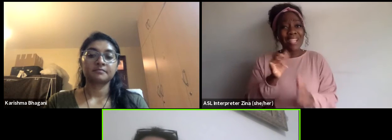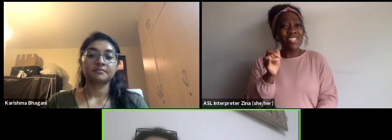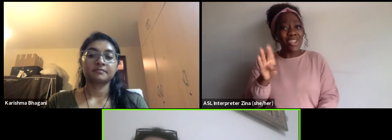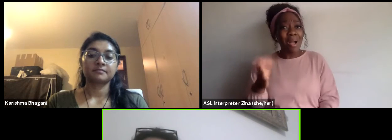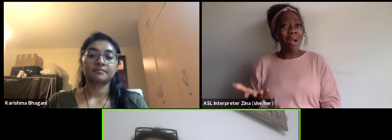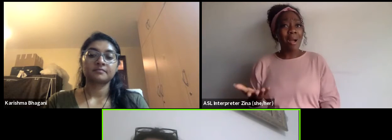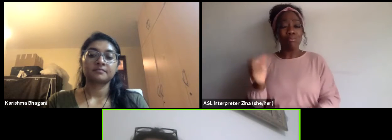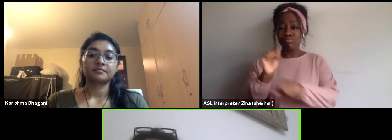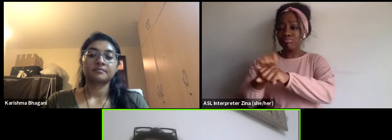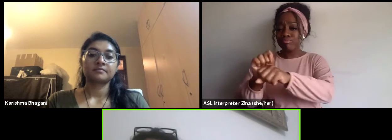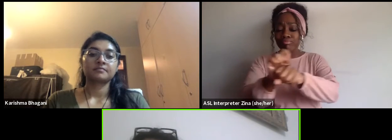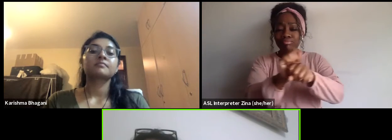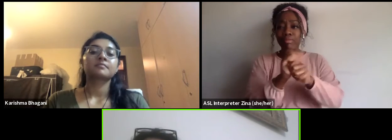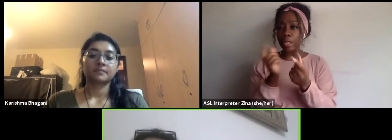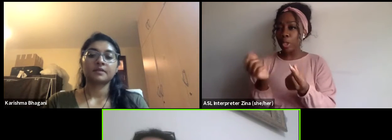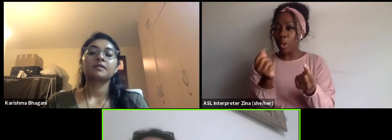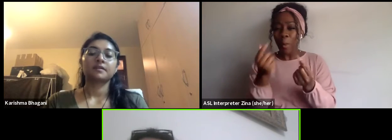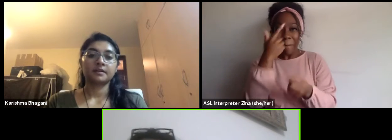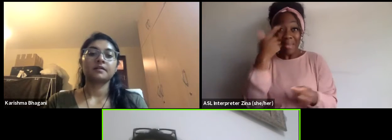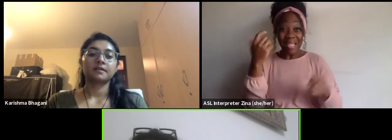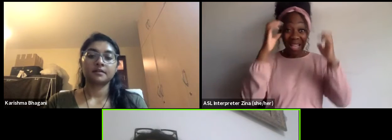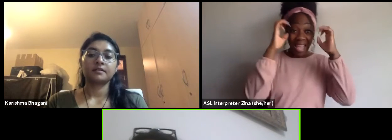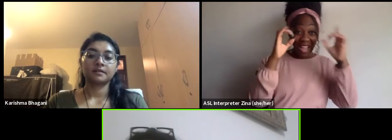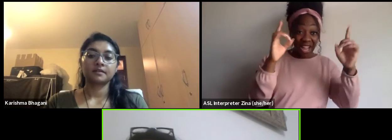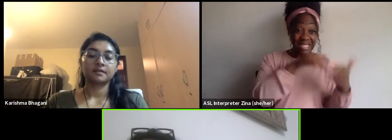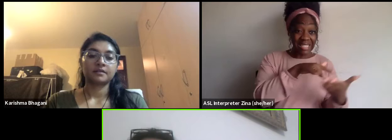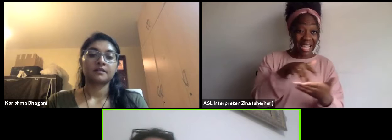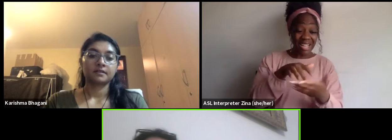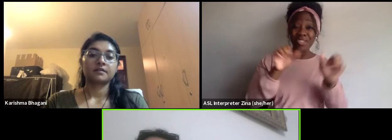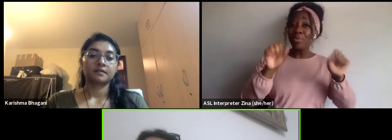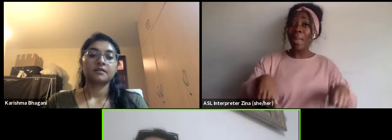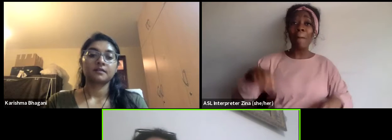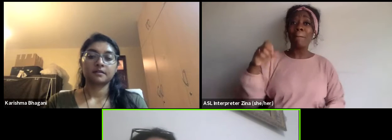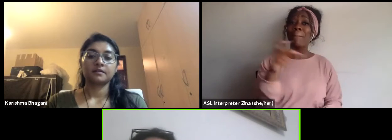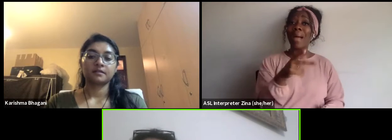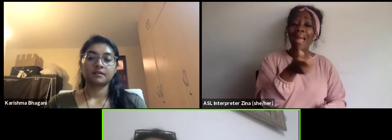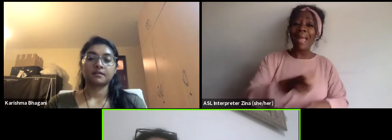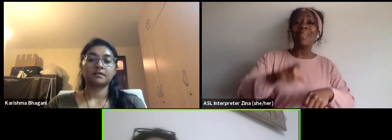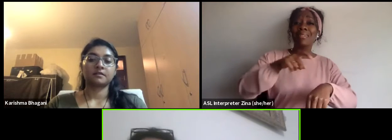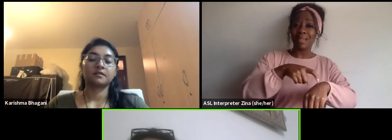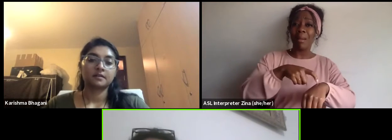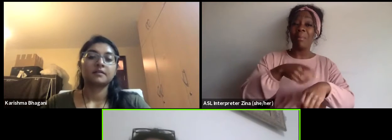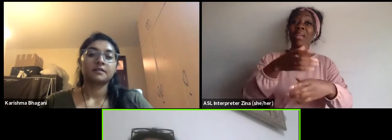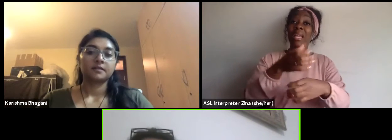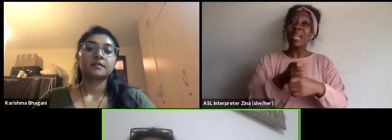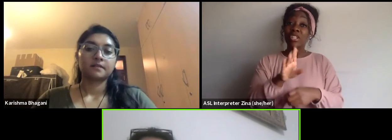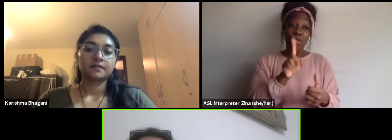anytime you want. Take your first degree first and then do things try and test.